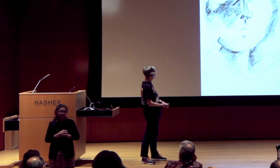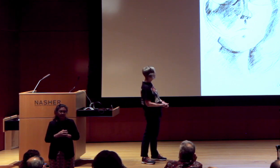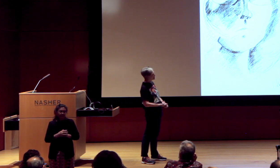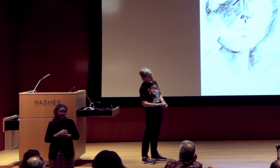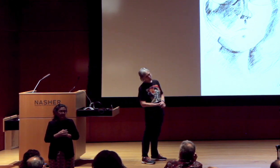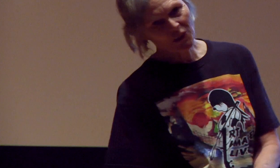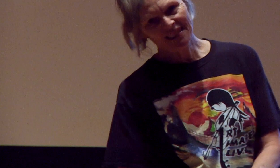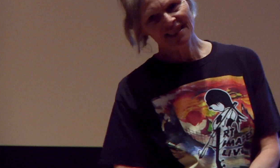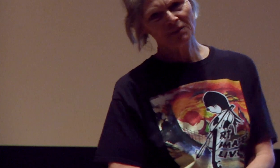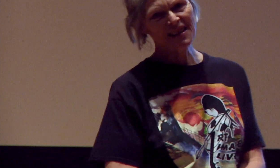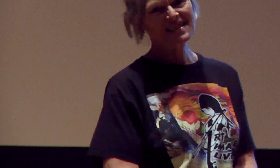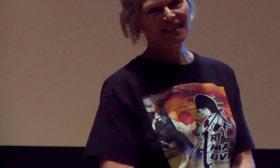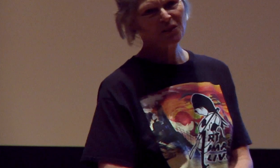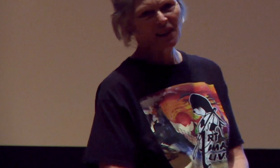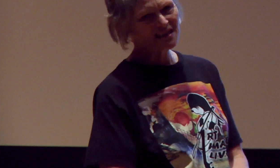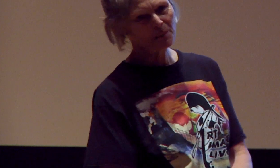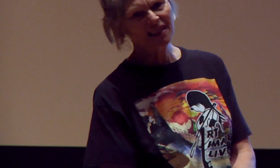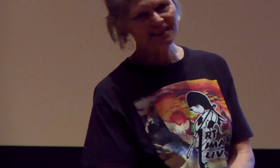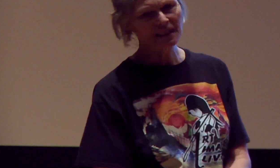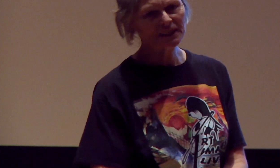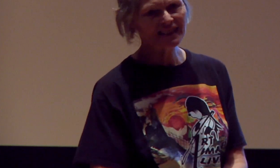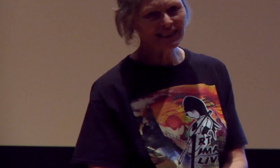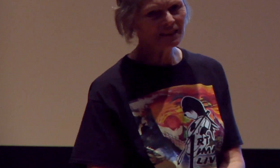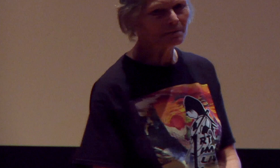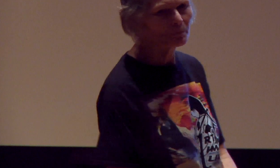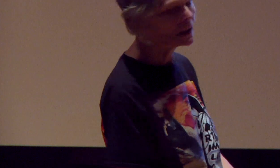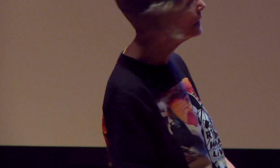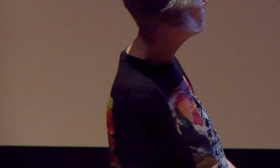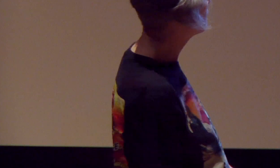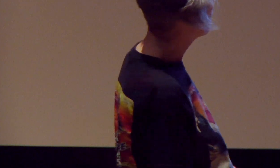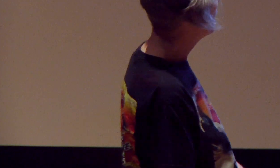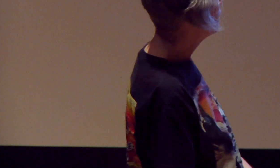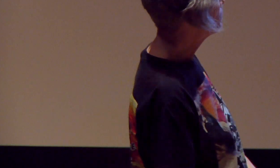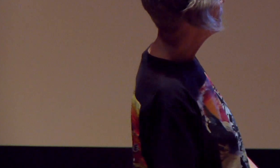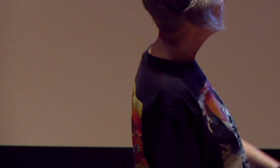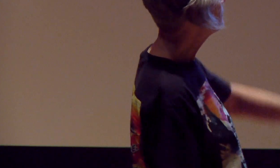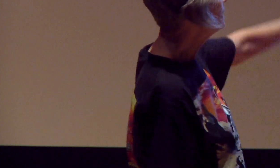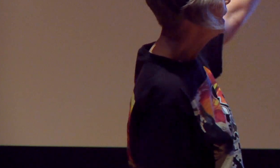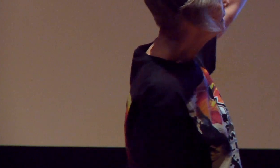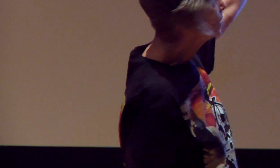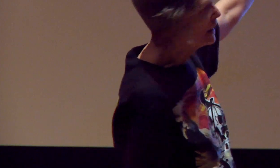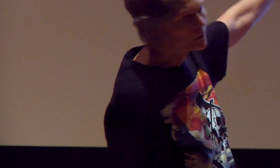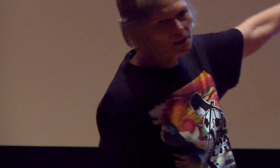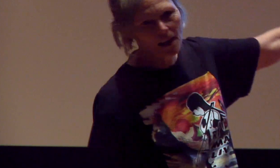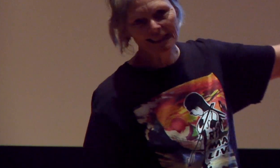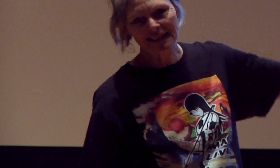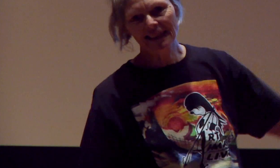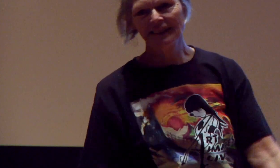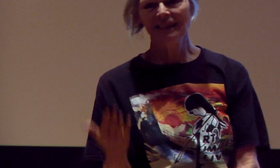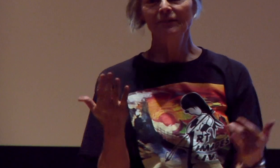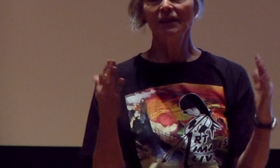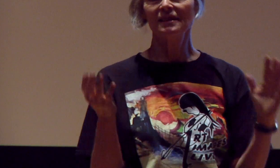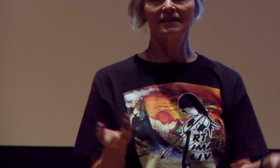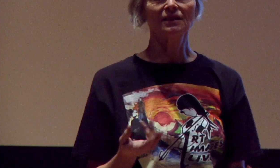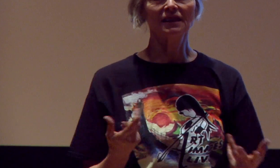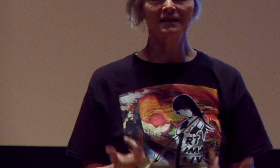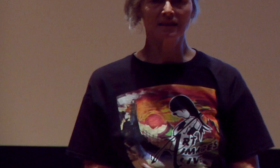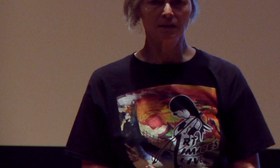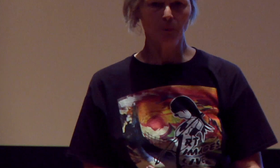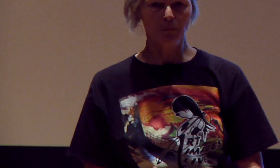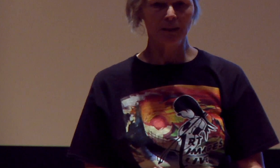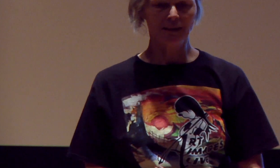That’s a portrait I did of myself when I was about seventeen. But even then, without realizing it, even in stillness, there's movement.